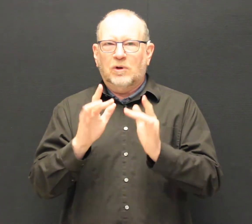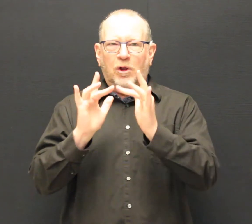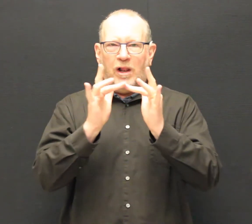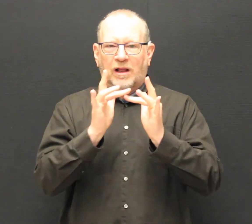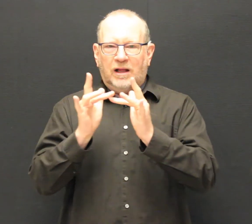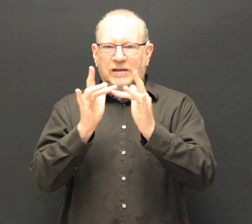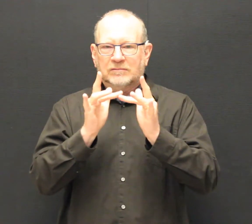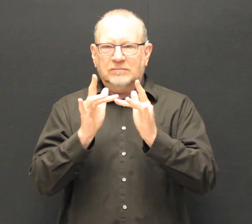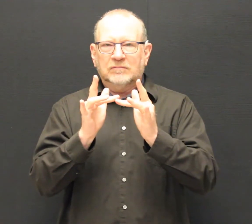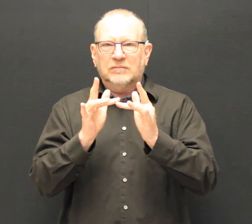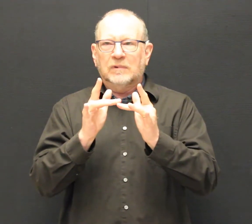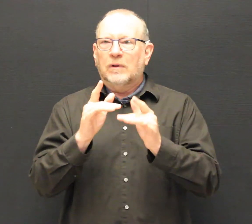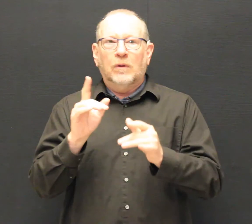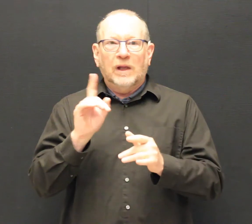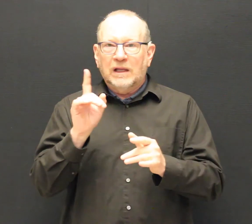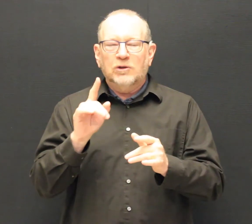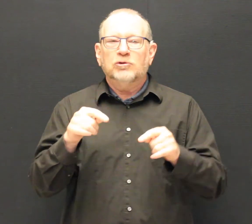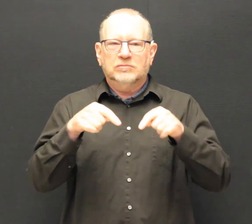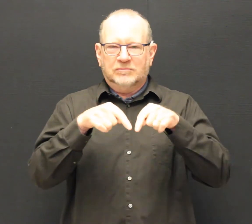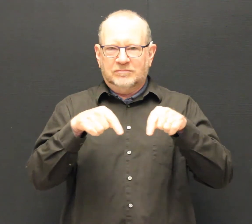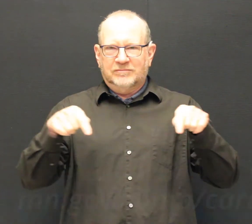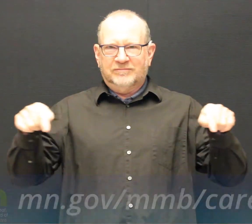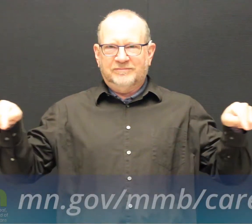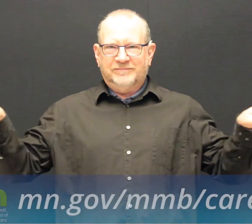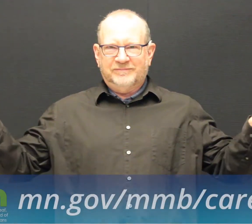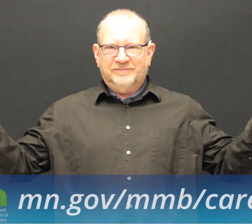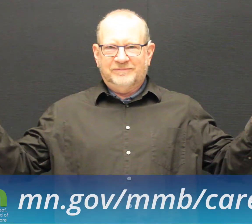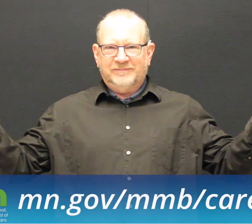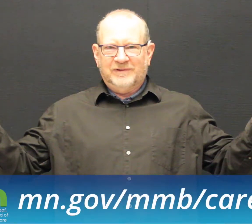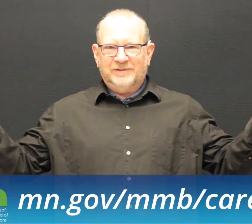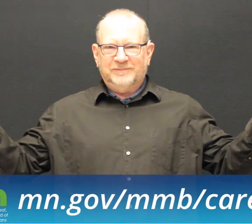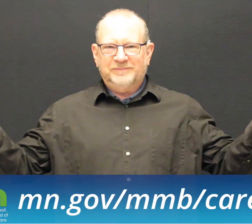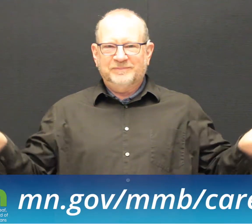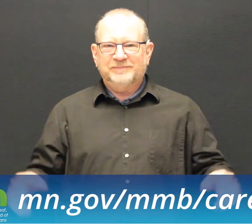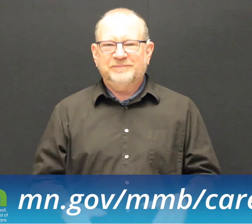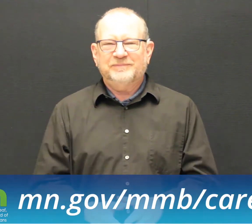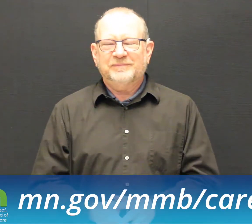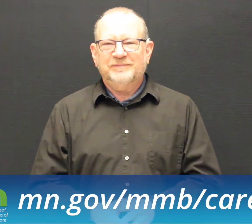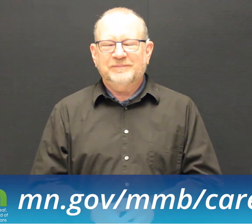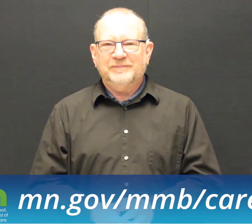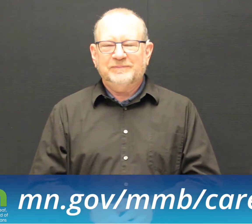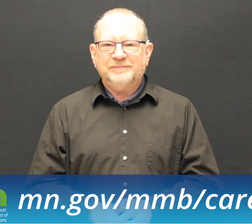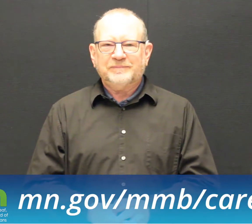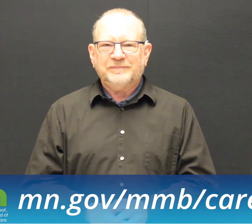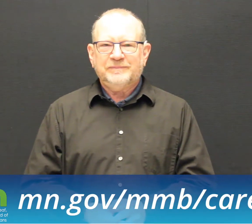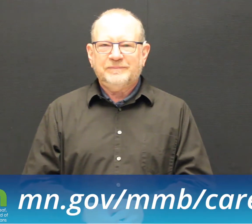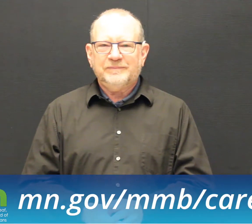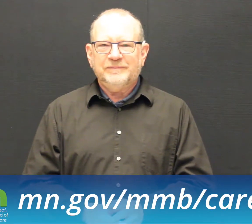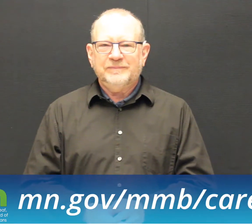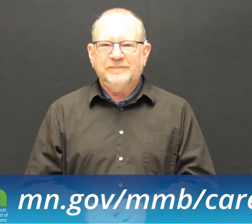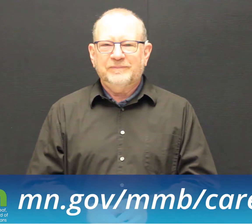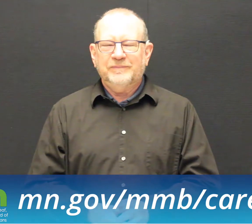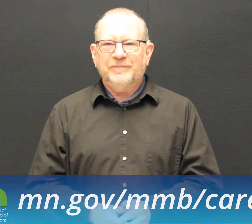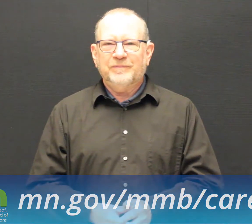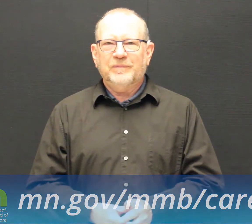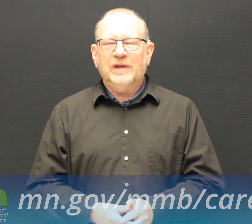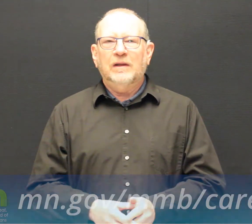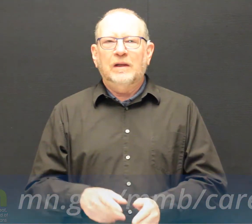For the general public, the position has been posted online at mn.gov/mmb/careers/.